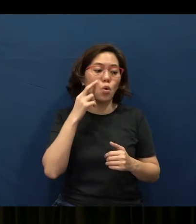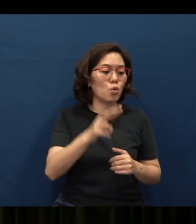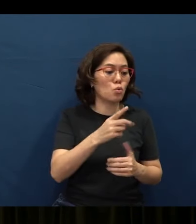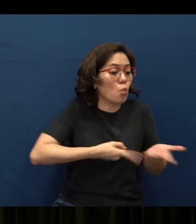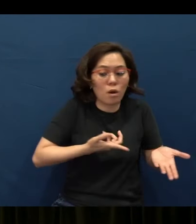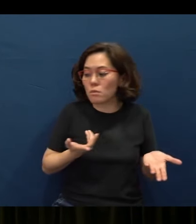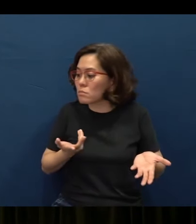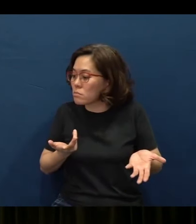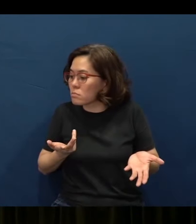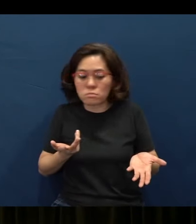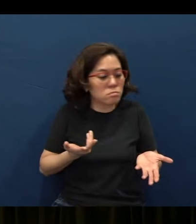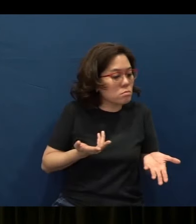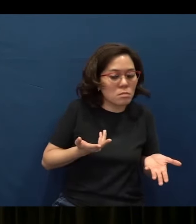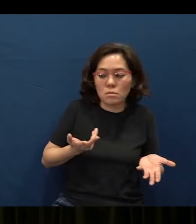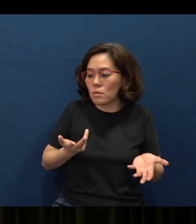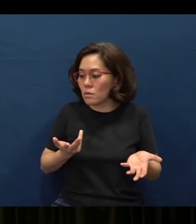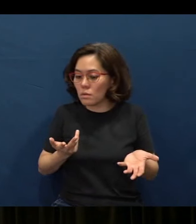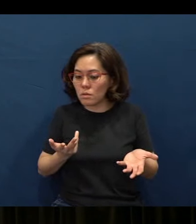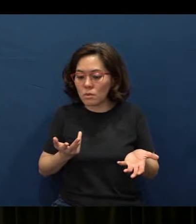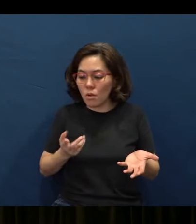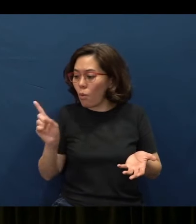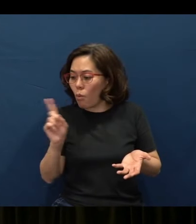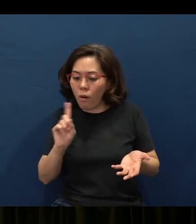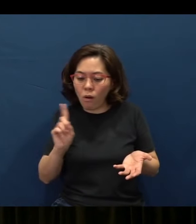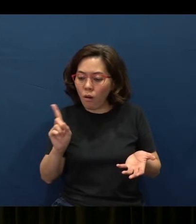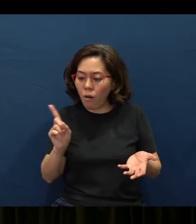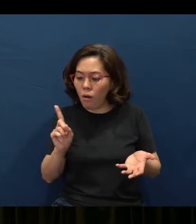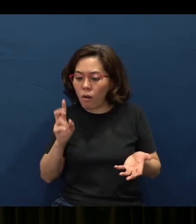It does not tell you, you know, where you should be looking at,